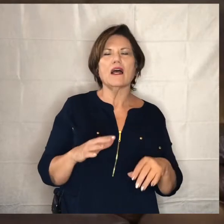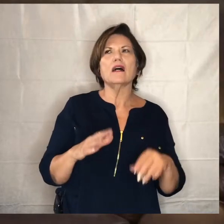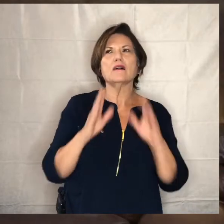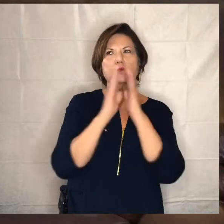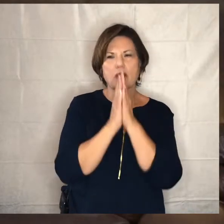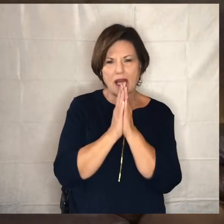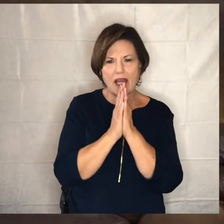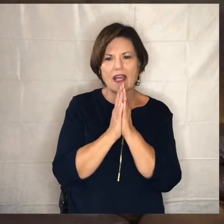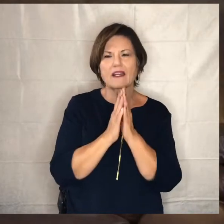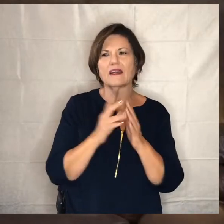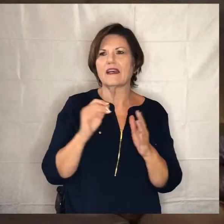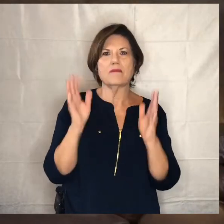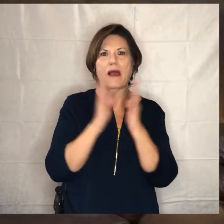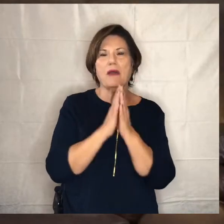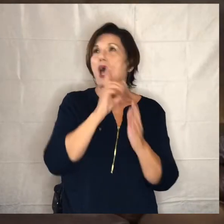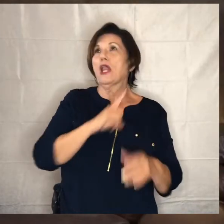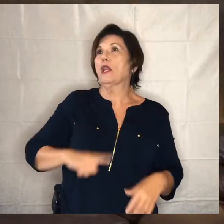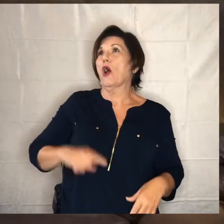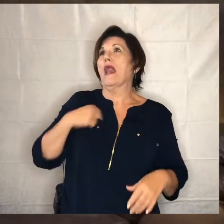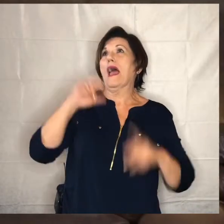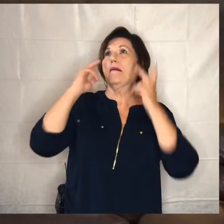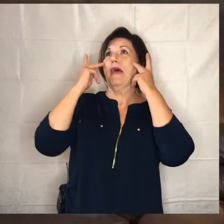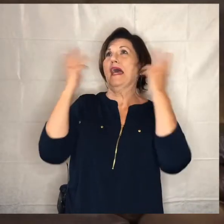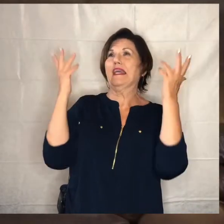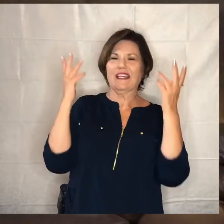you know even if my prayer is just like lord i'm panicking right now